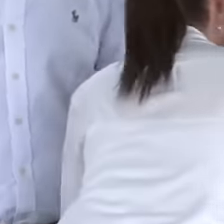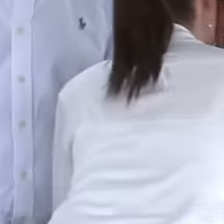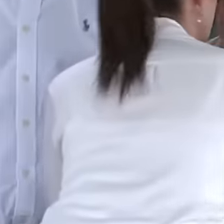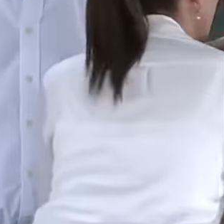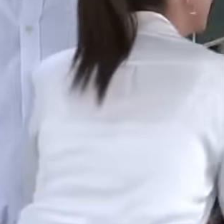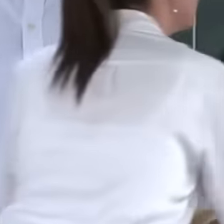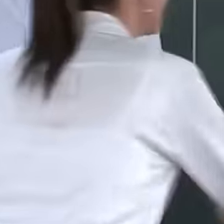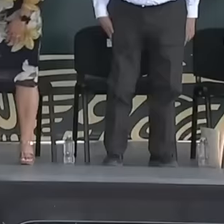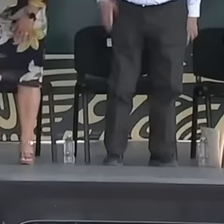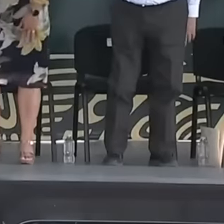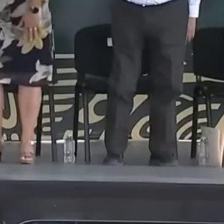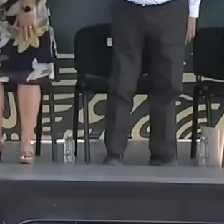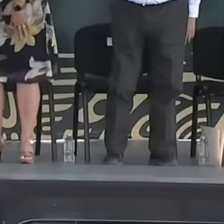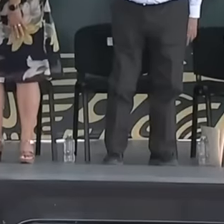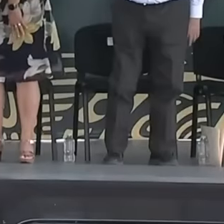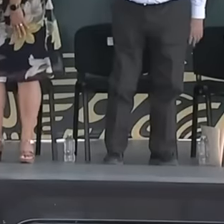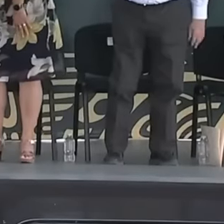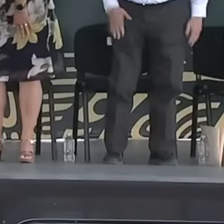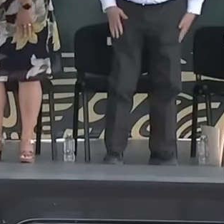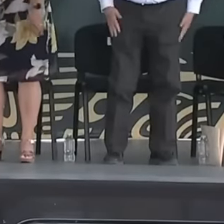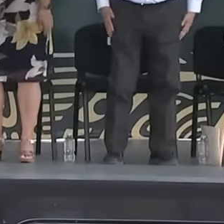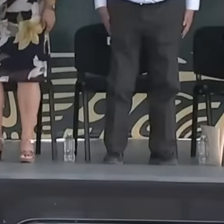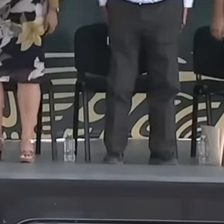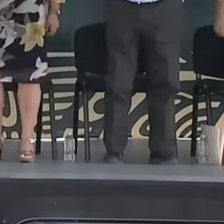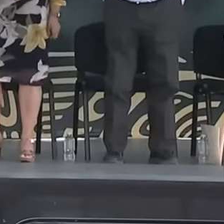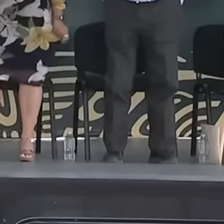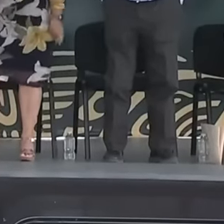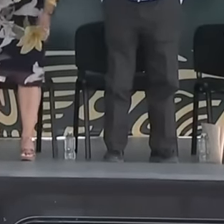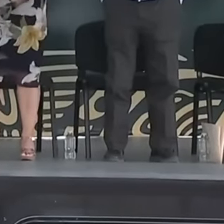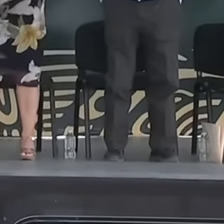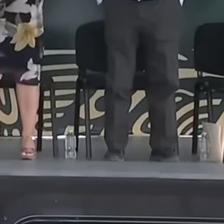constitutional president of the United Mexican States, Mr. Andrés Manuel López